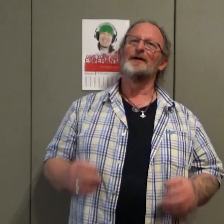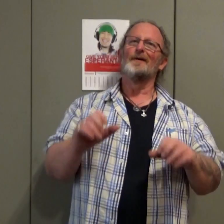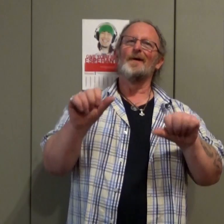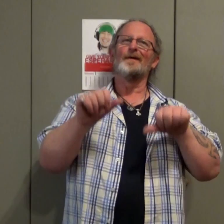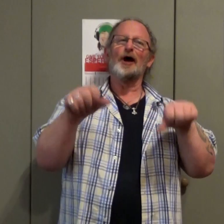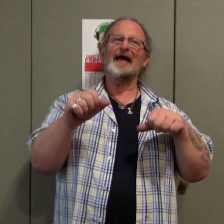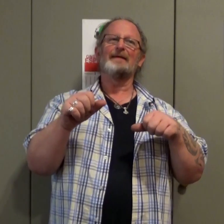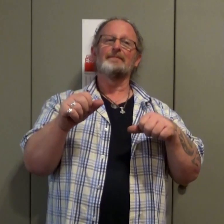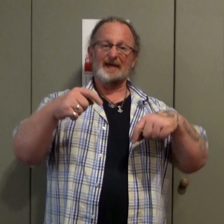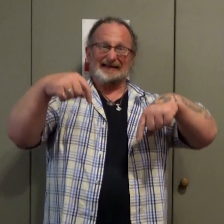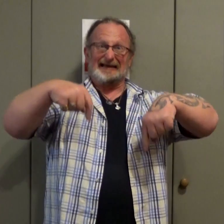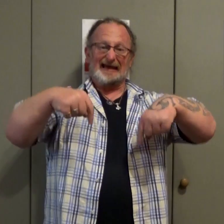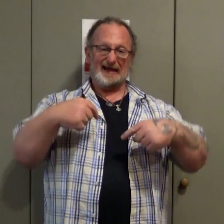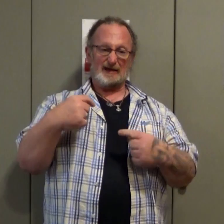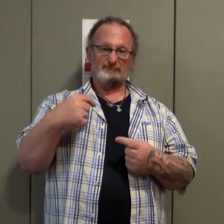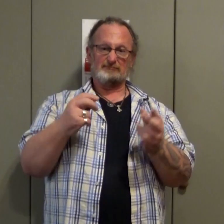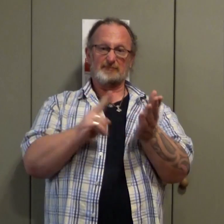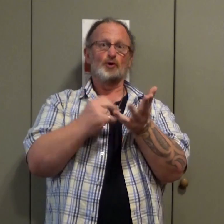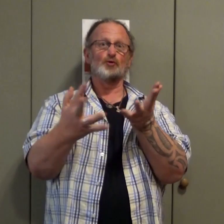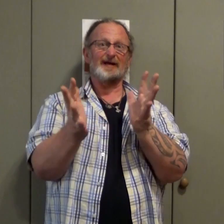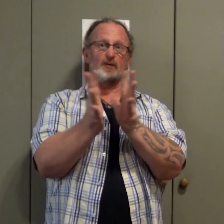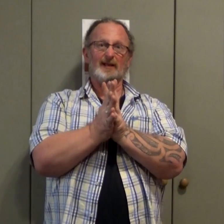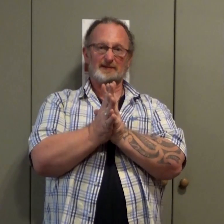Ok, here in New South Wales